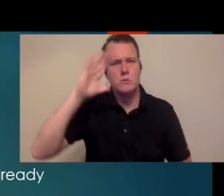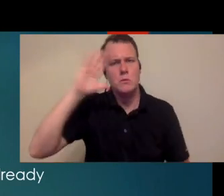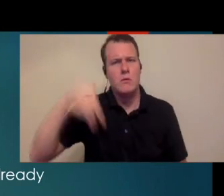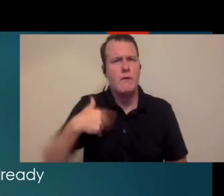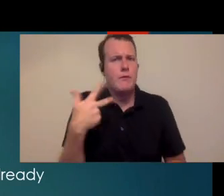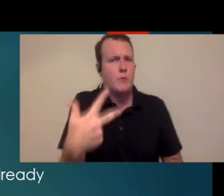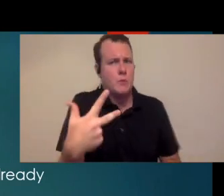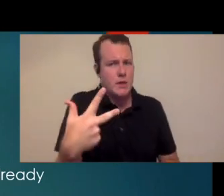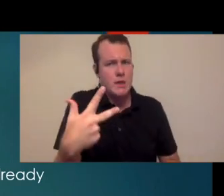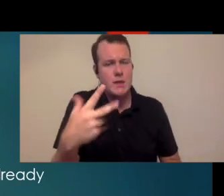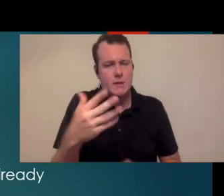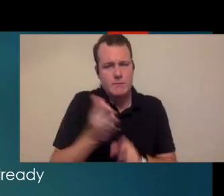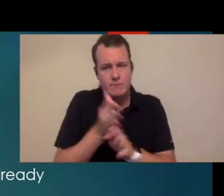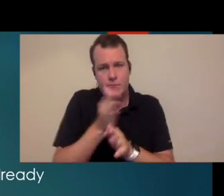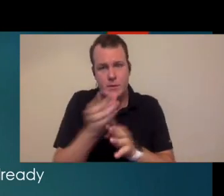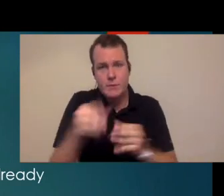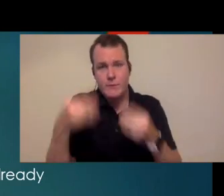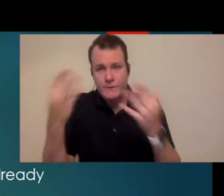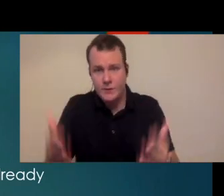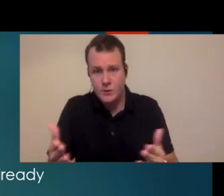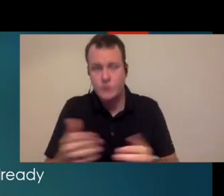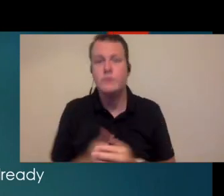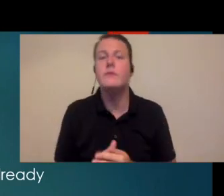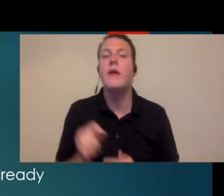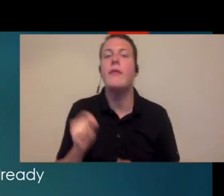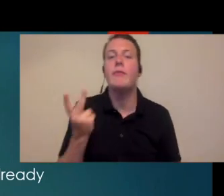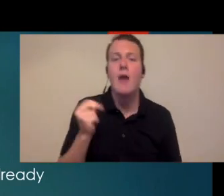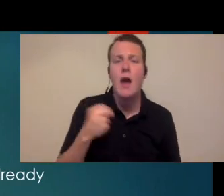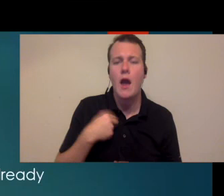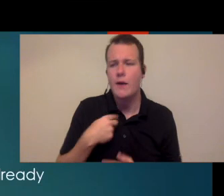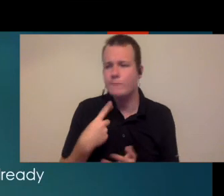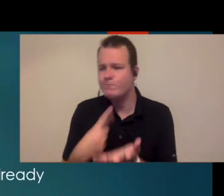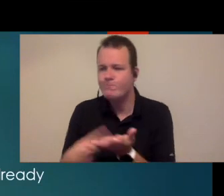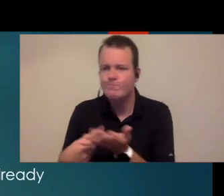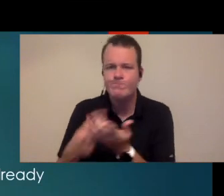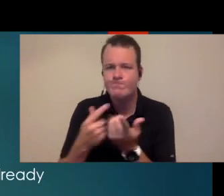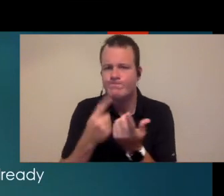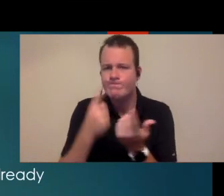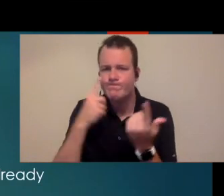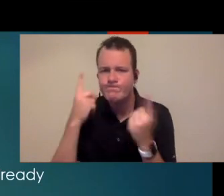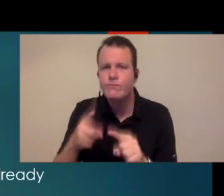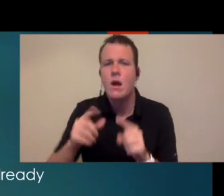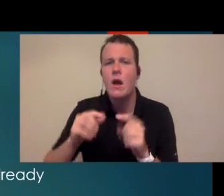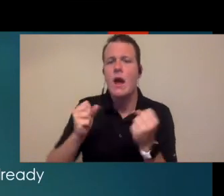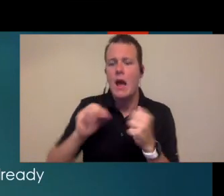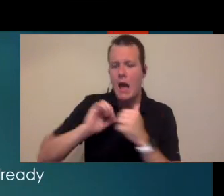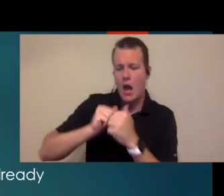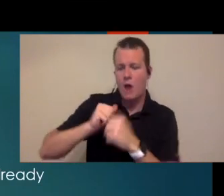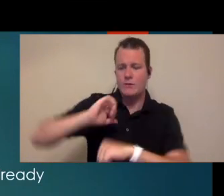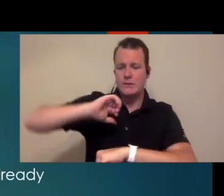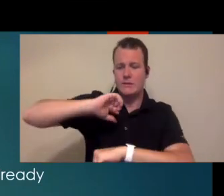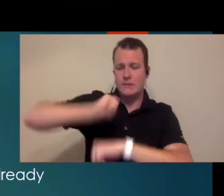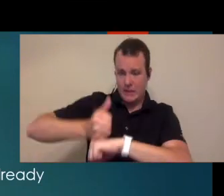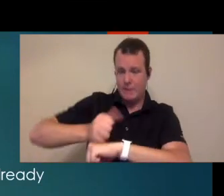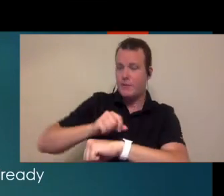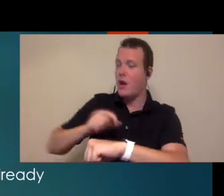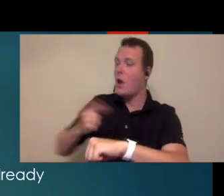then you already know that you're going to have three main providers then you're gonna have to figure out how to set up that practice around that as